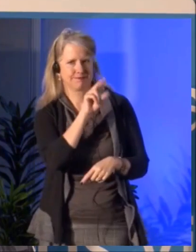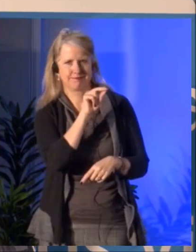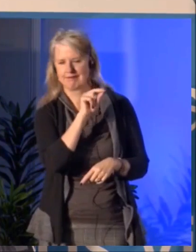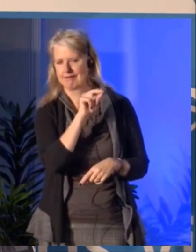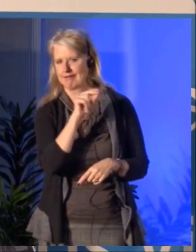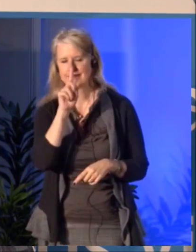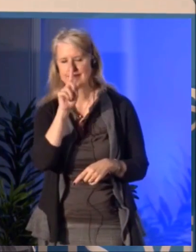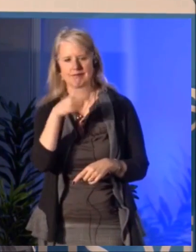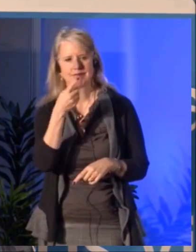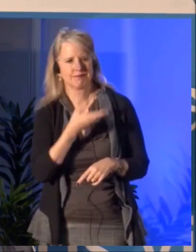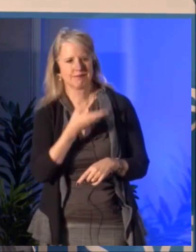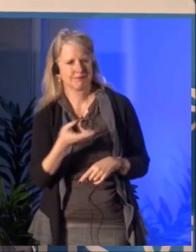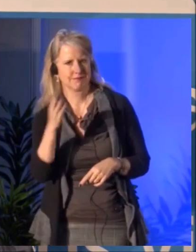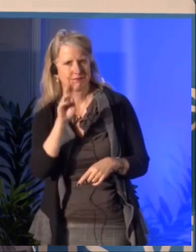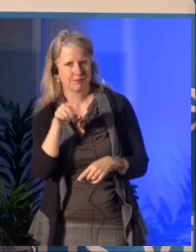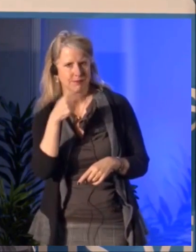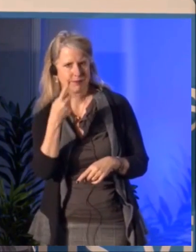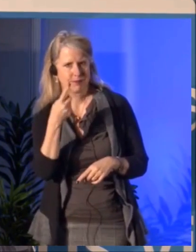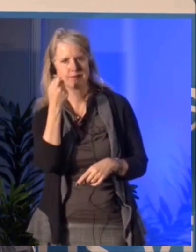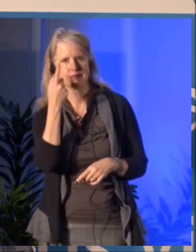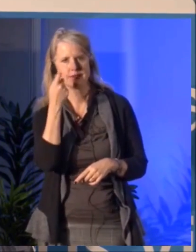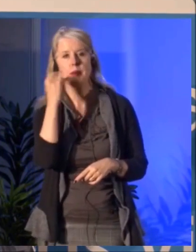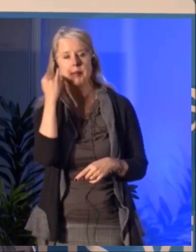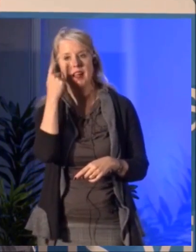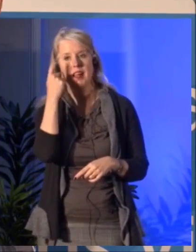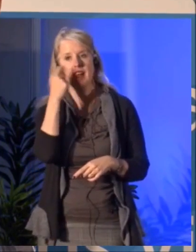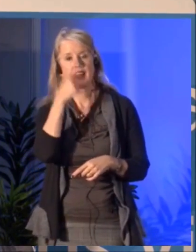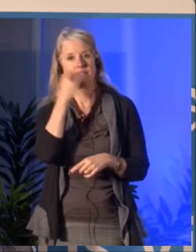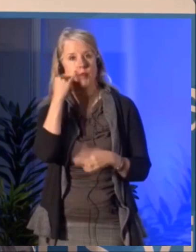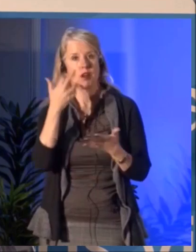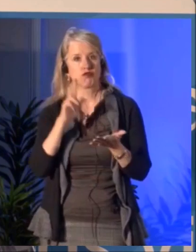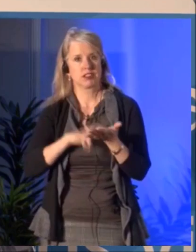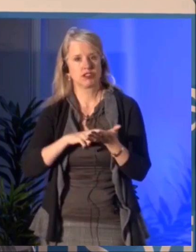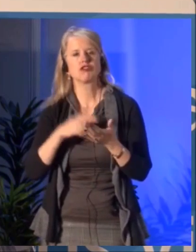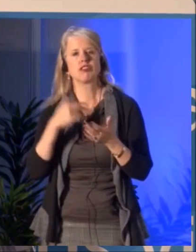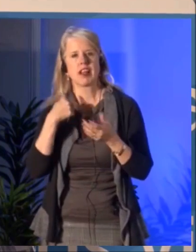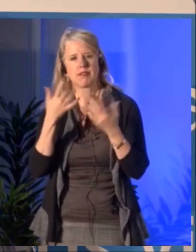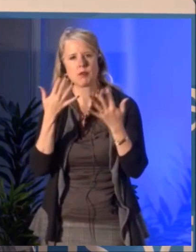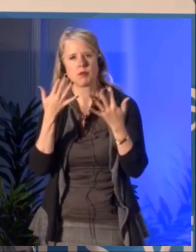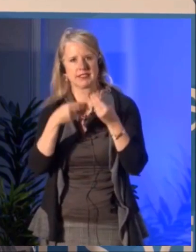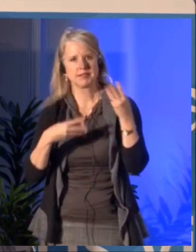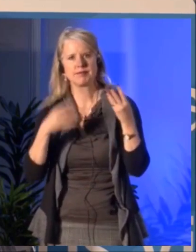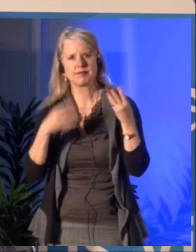from the community could say, gosh I wish I would have been there, but at least I can admit